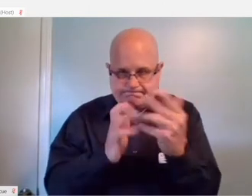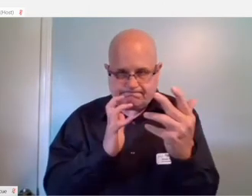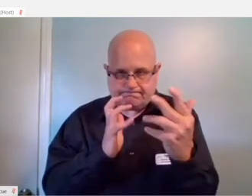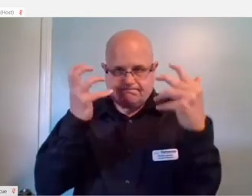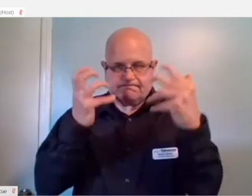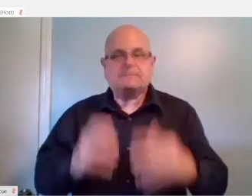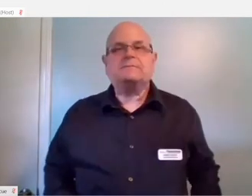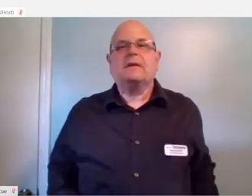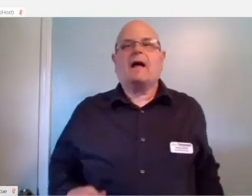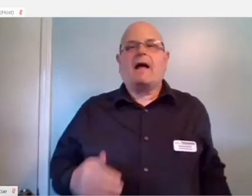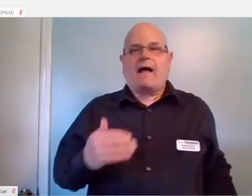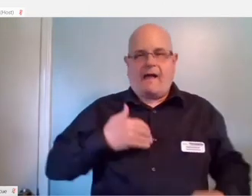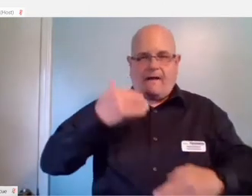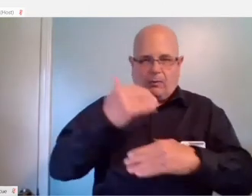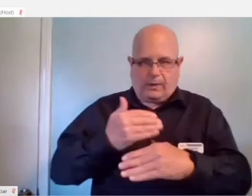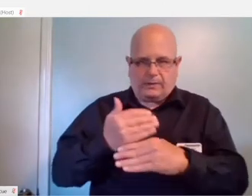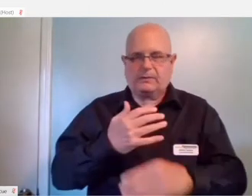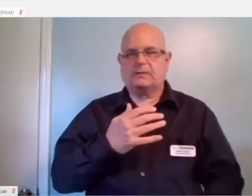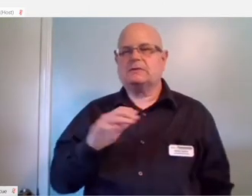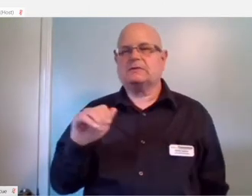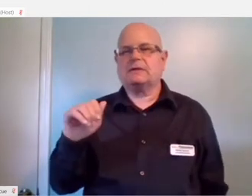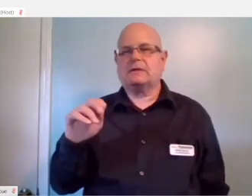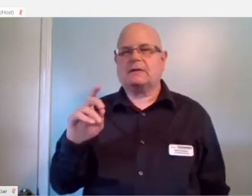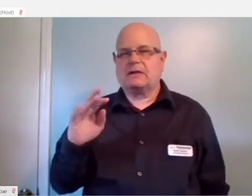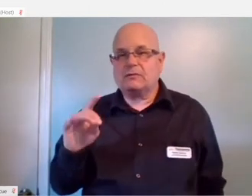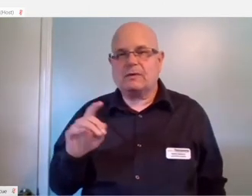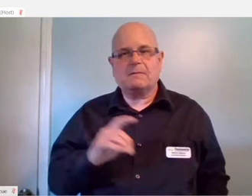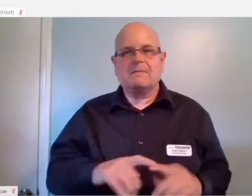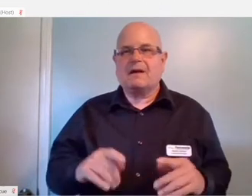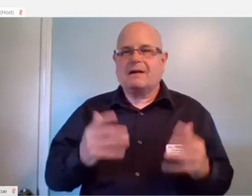It's available on windows and Android. Unfortunately it's not available on IOS.